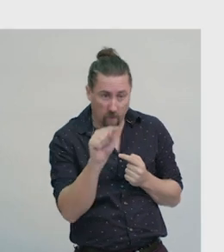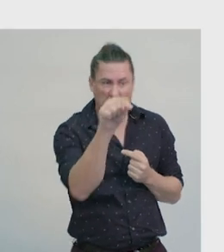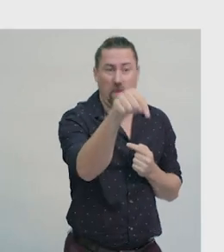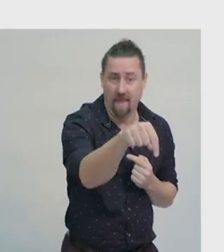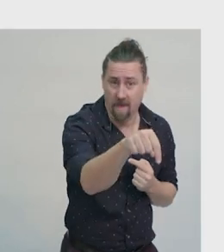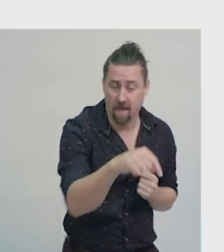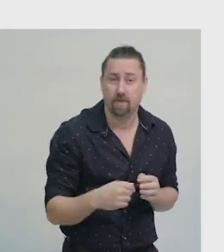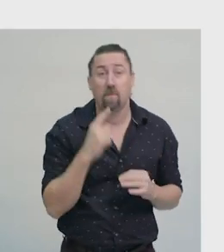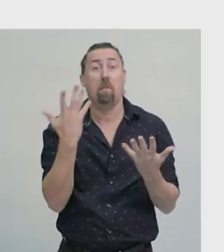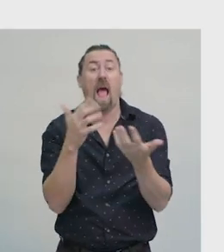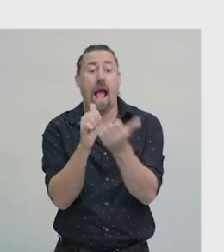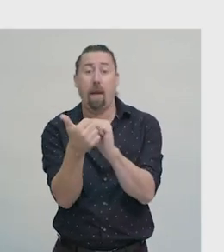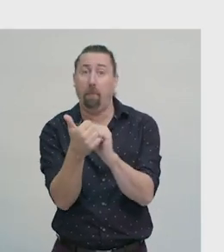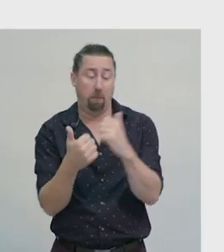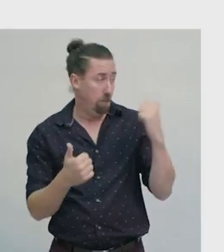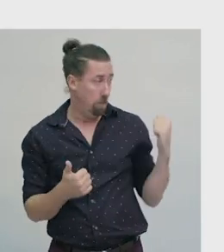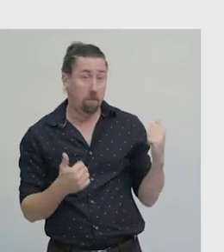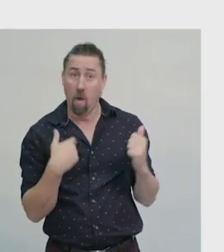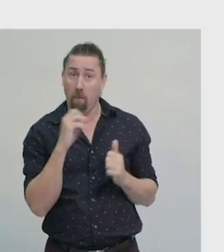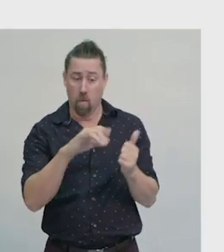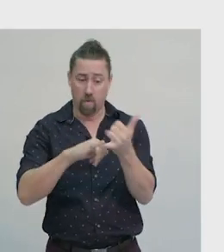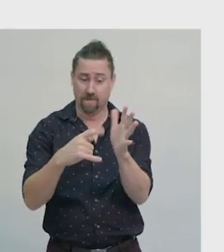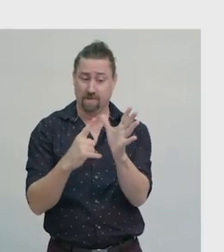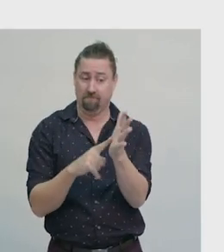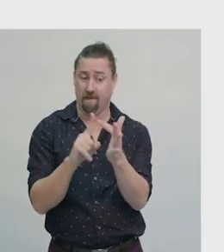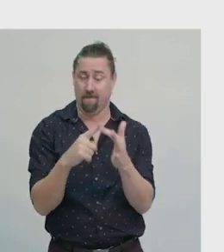Here is a game board, and the scale has been added.